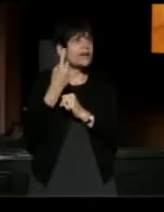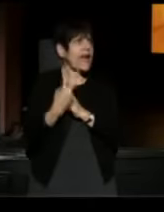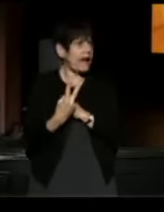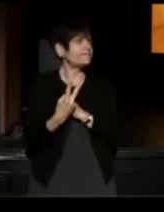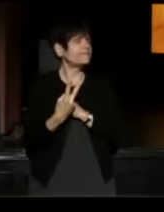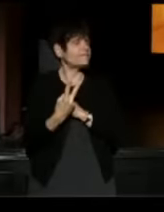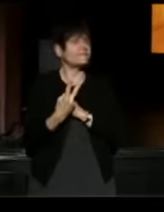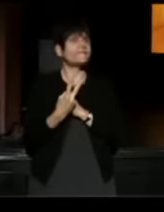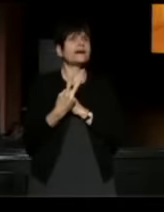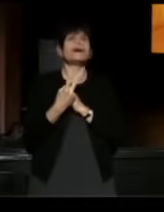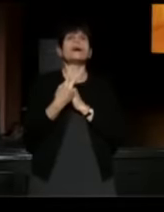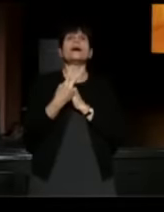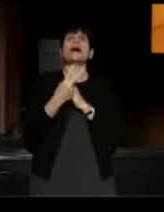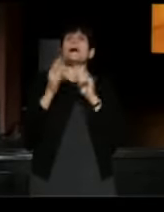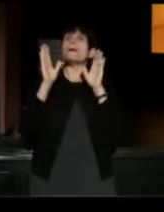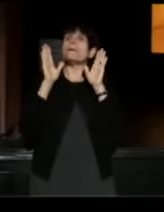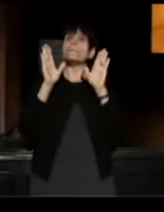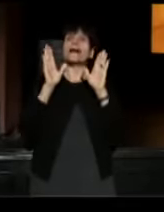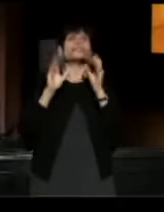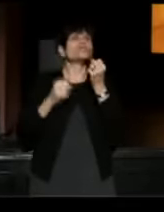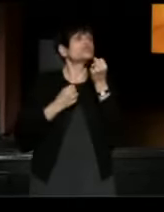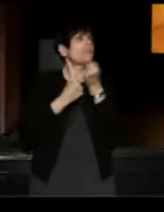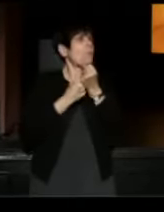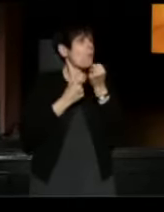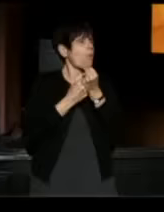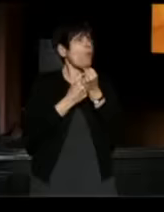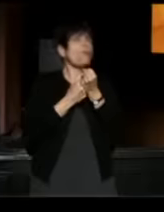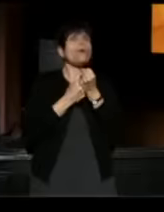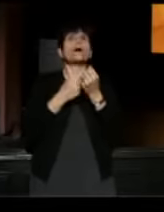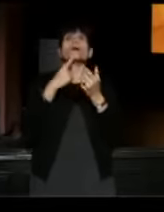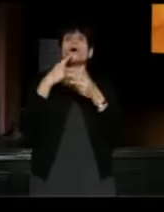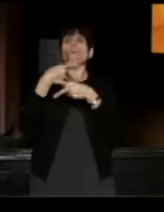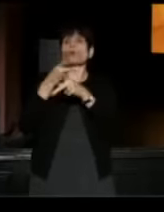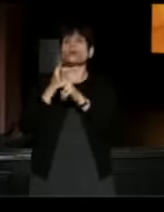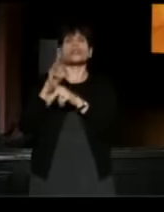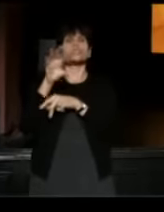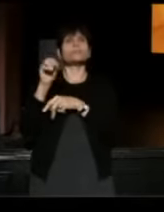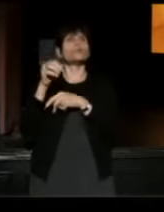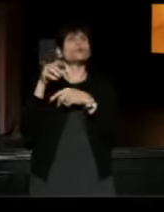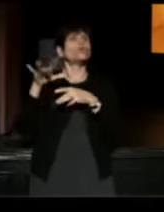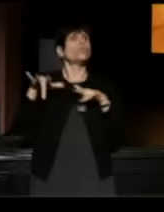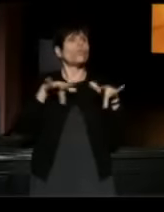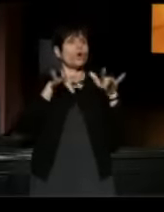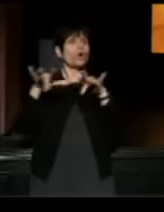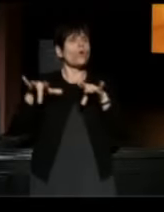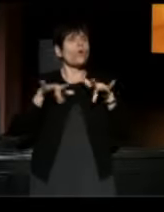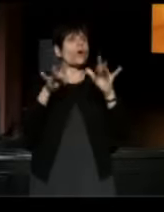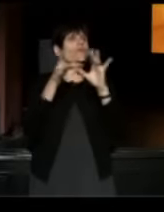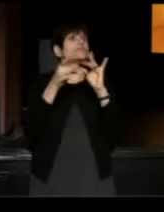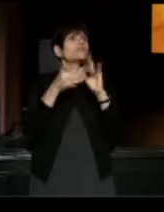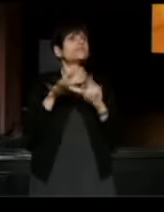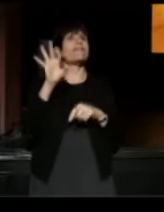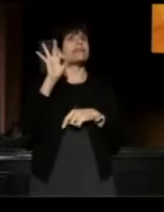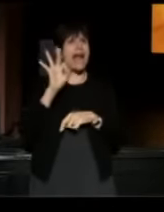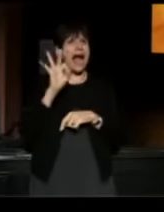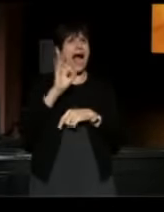of Ty Defoe, TCG has been working with the production company to record the stories of nine founders of theatres of color.